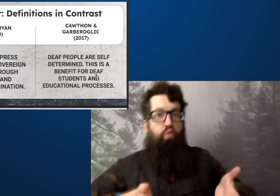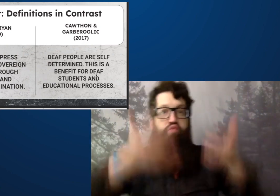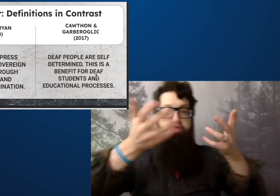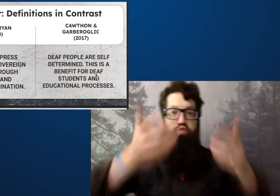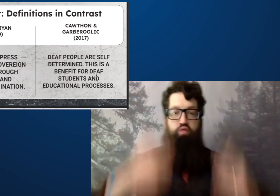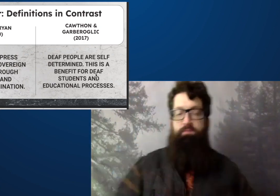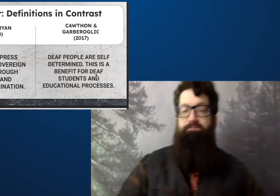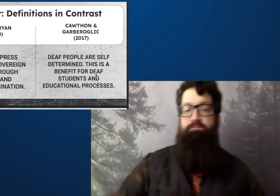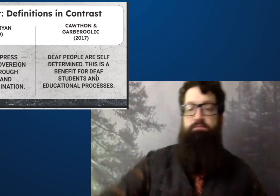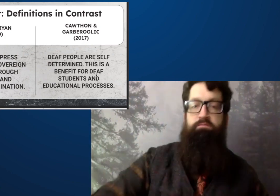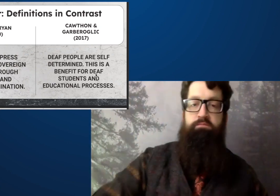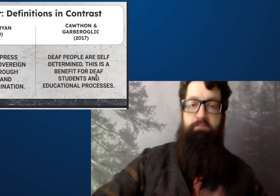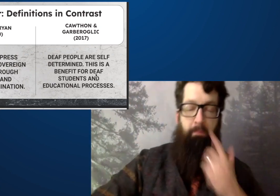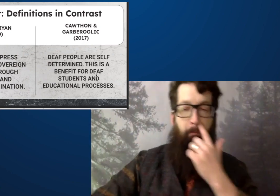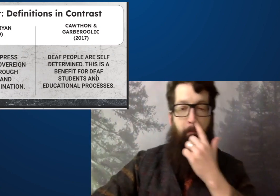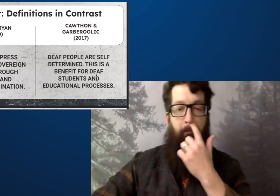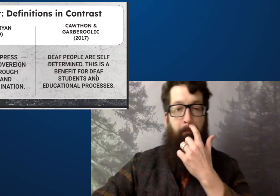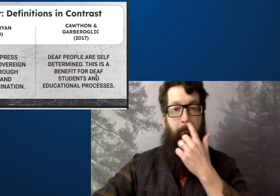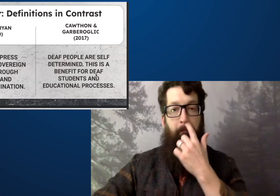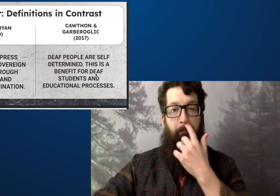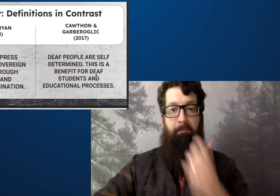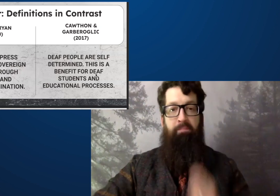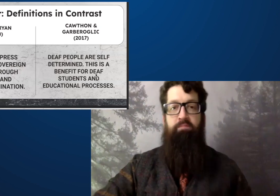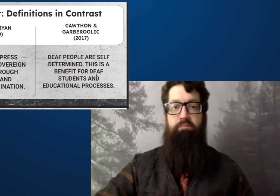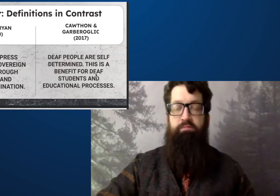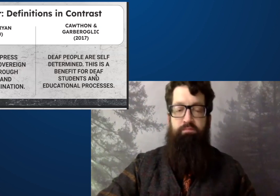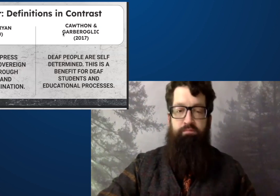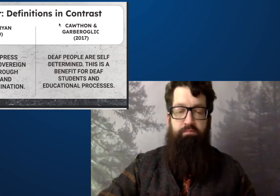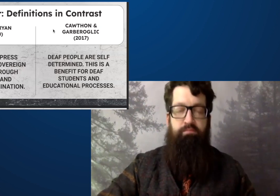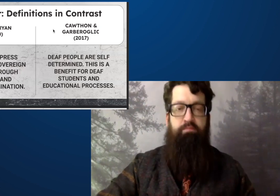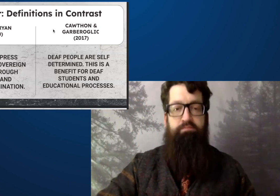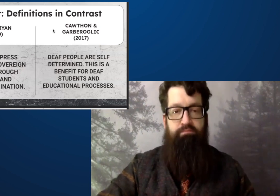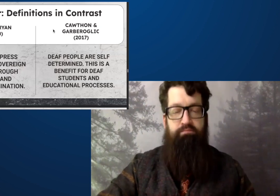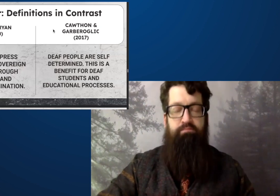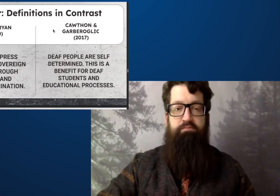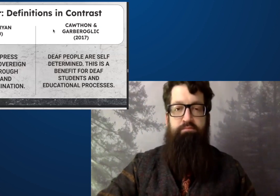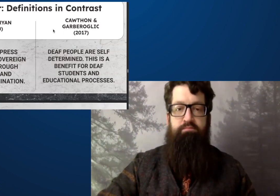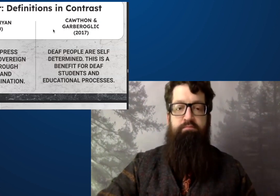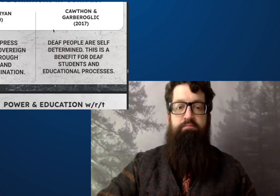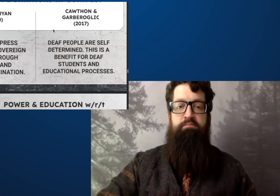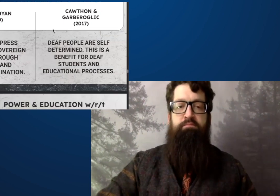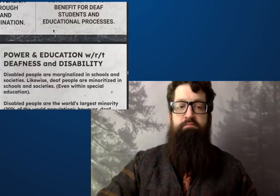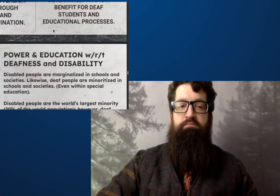the world that it is something that can improve and increase.